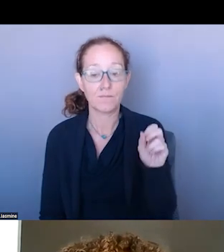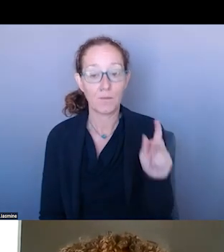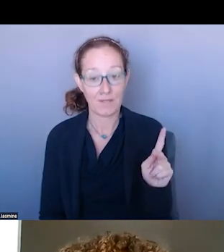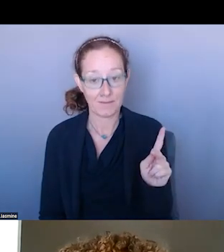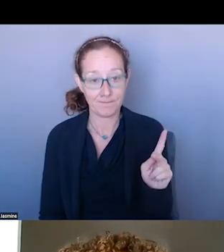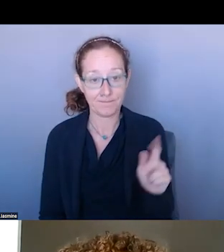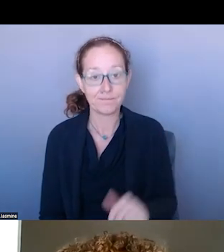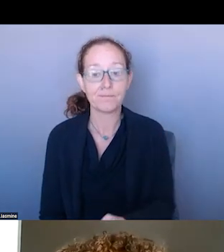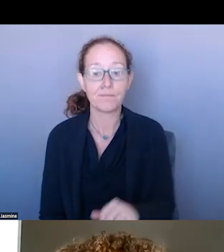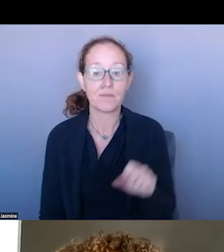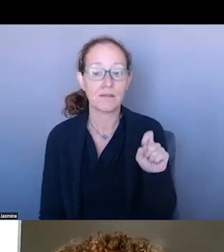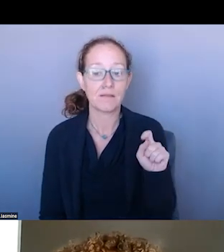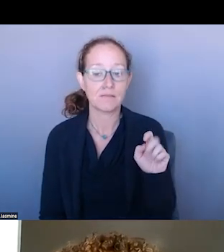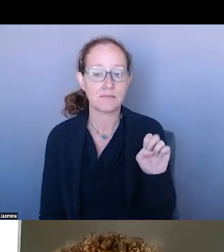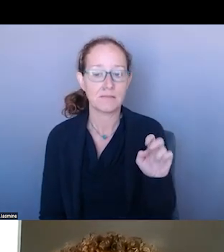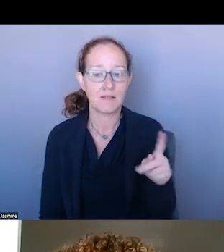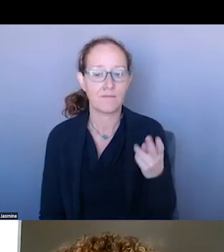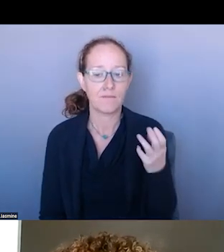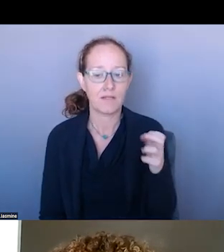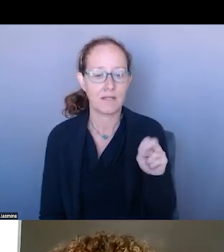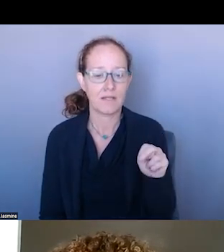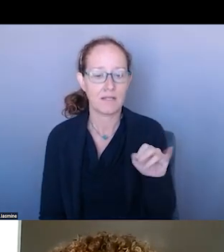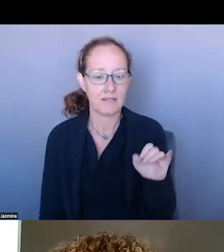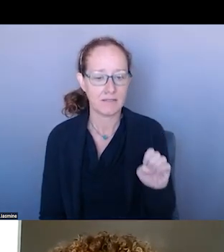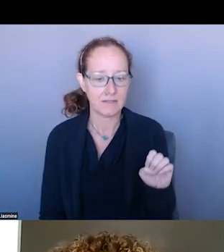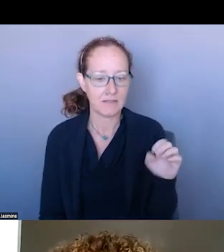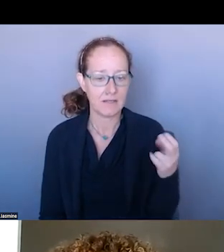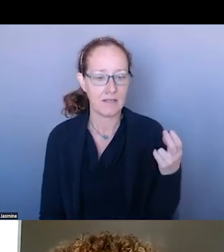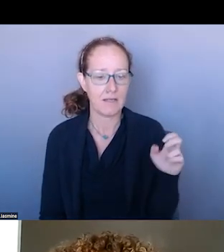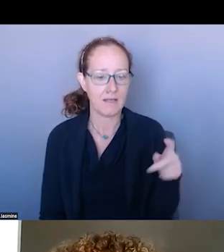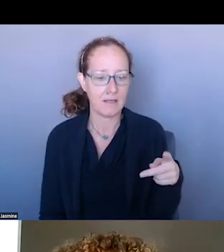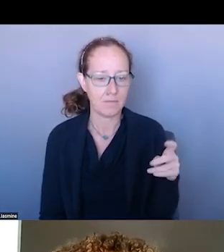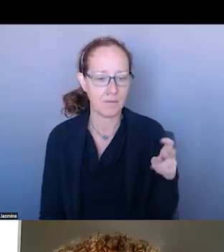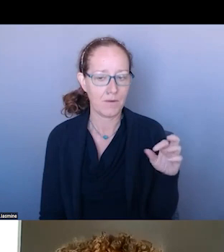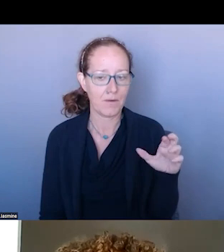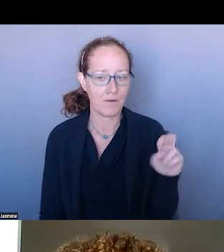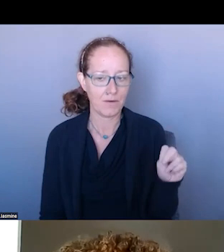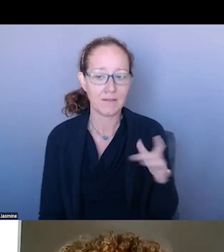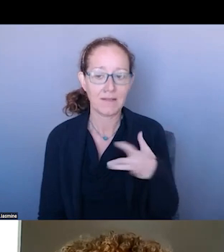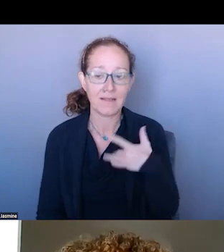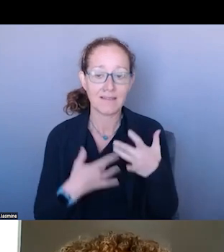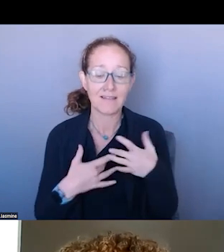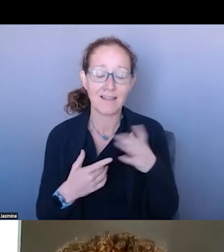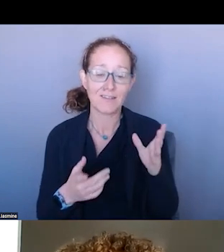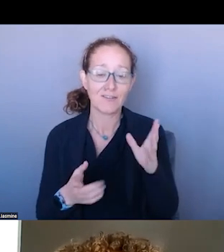STEPHANIE HEPBURN, EXCITED TO HAVE YOU TALK THROUGH THIS WITH